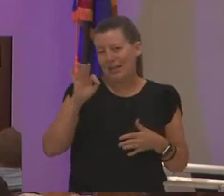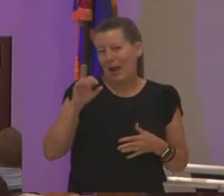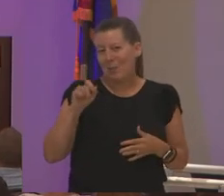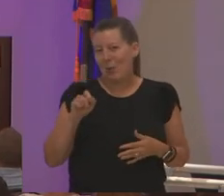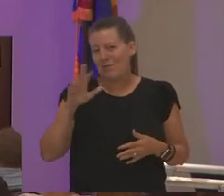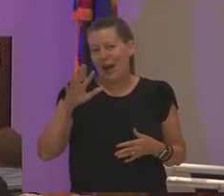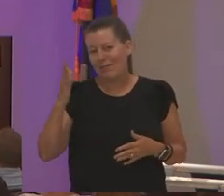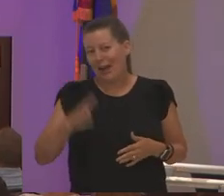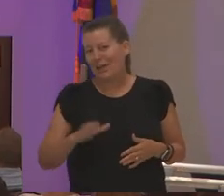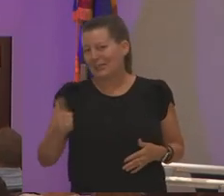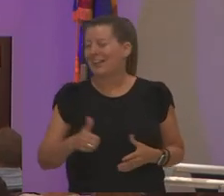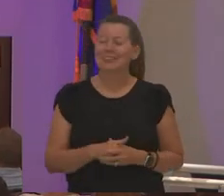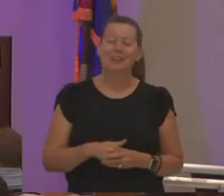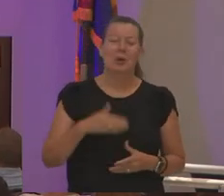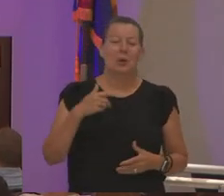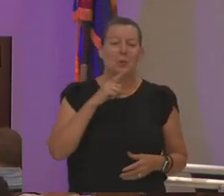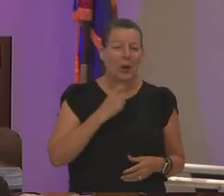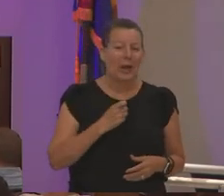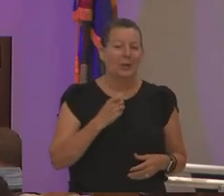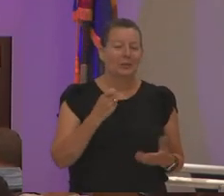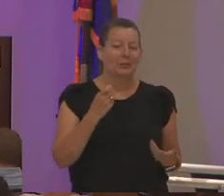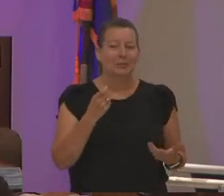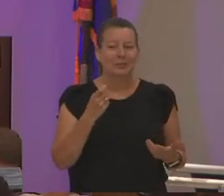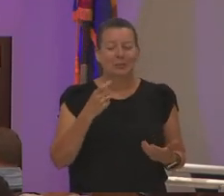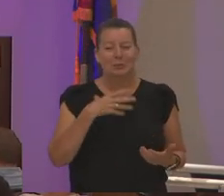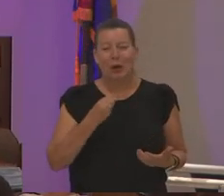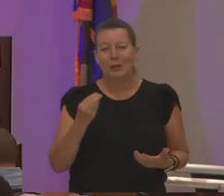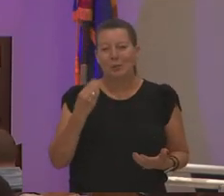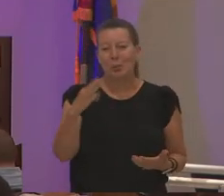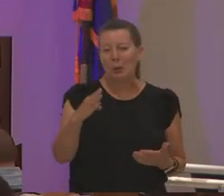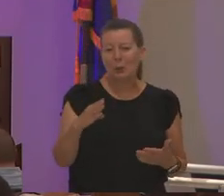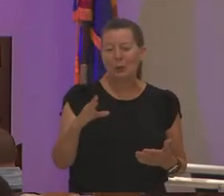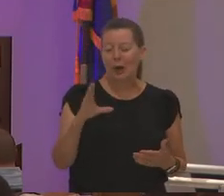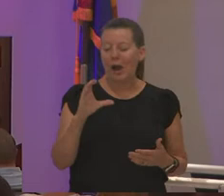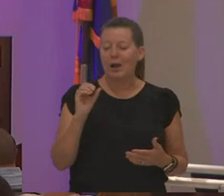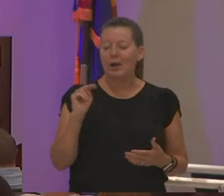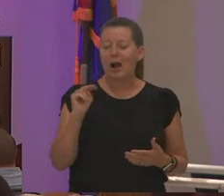red or white or blue converse and you know i never did that before but gosh i love it